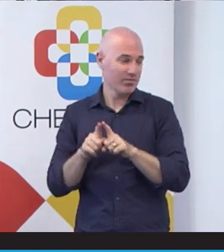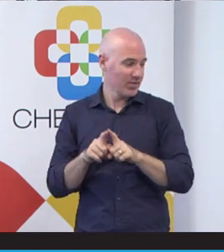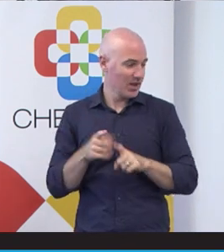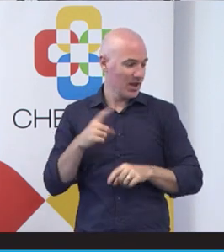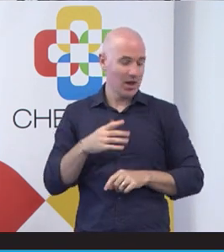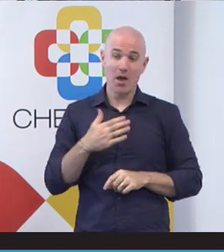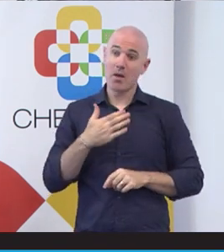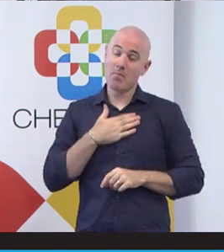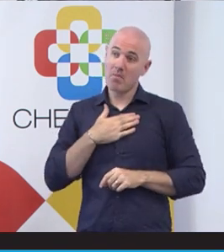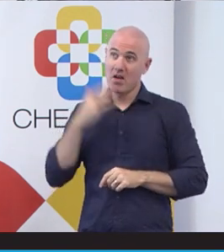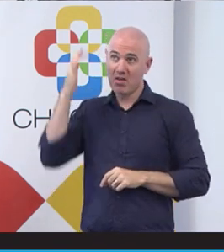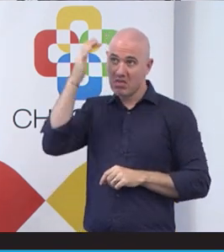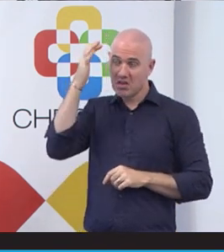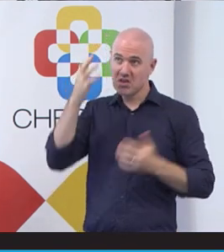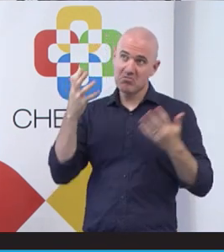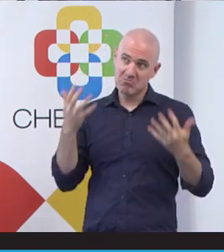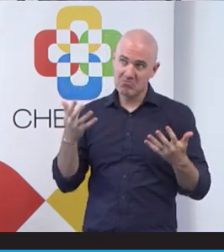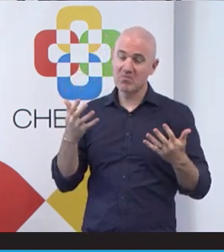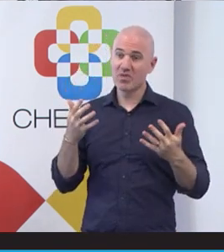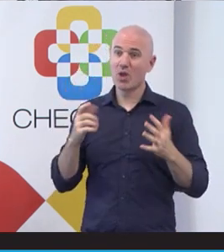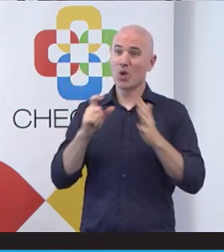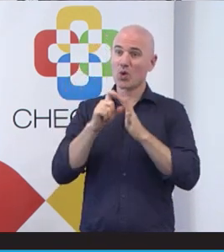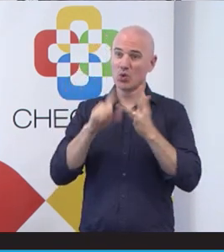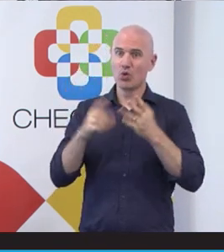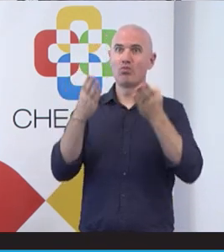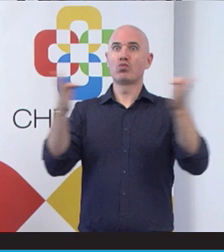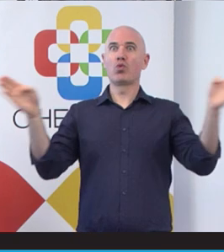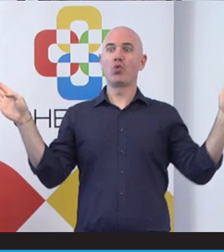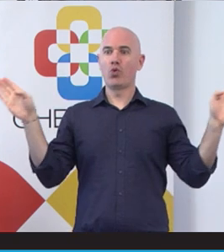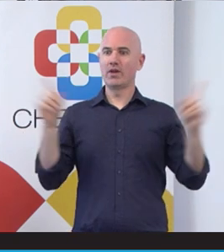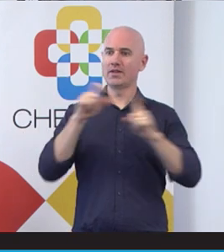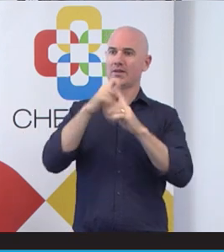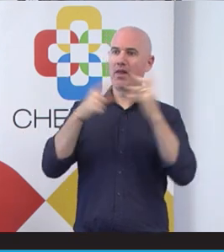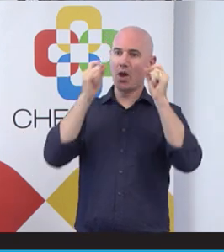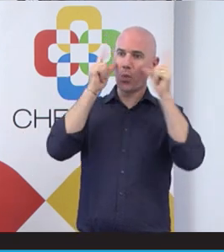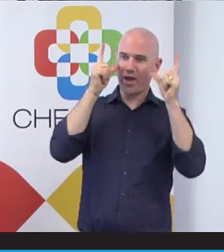my thinking of it is due to the broad introductory disability awareness and then you sort of hone